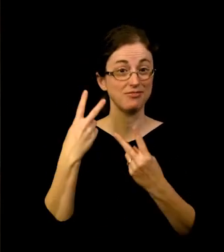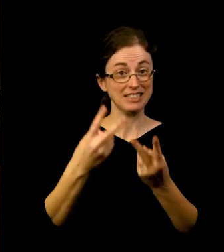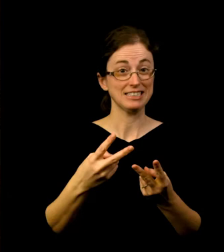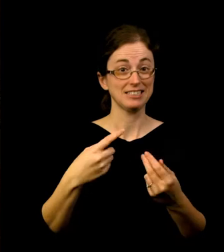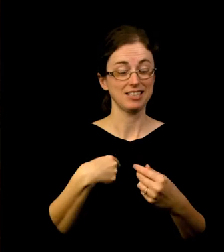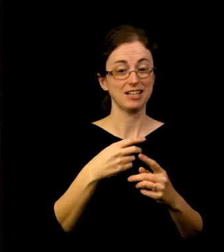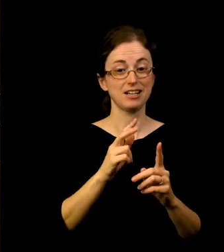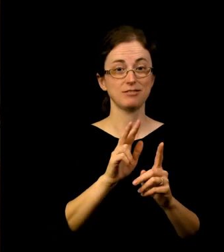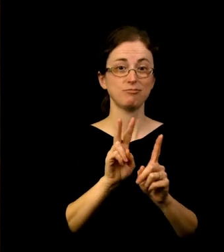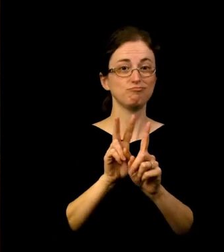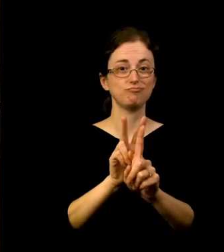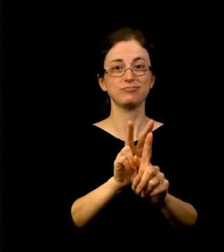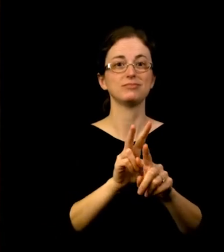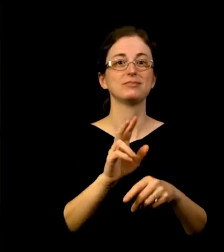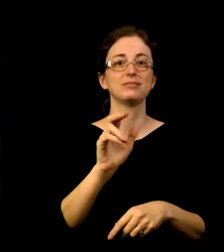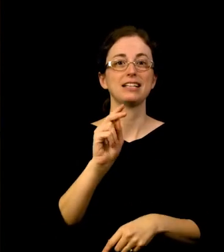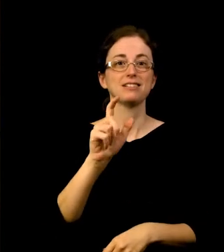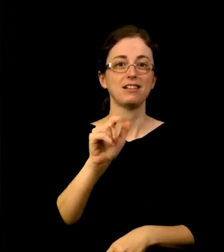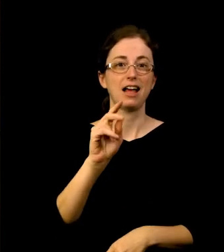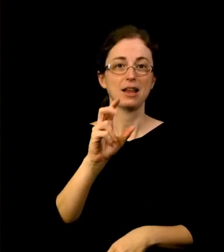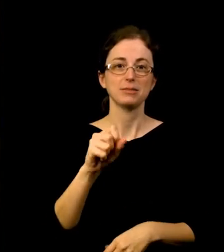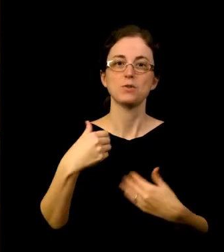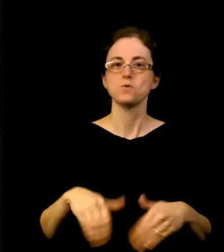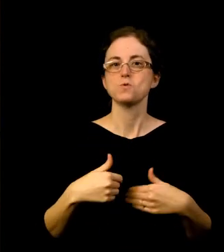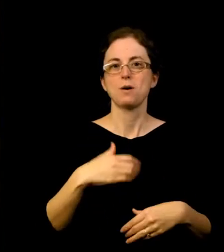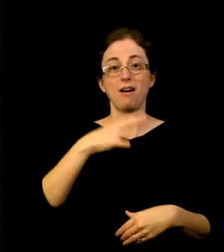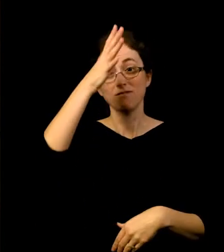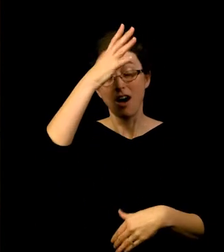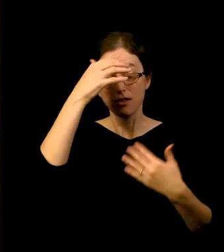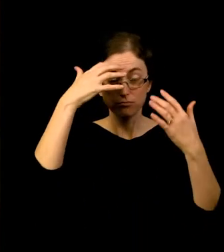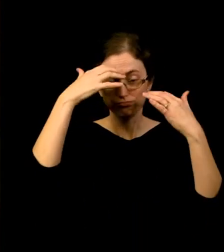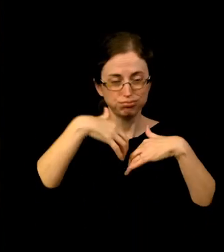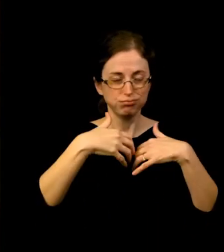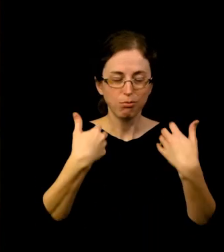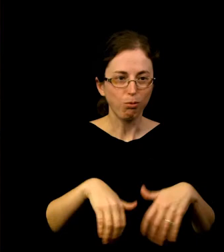Watching my father lose his mind over Moonrise Hernandez is an experience I'll never forget.